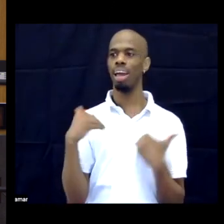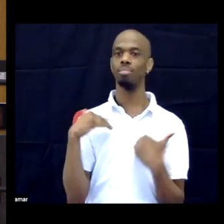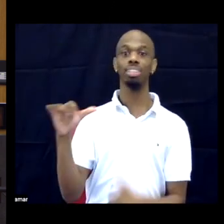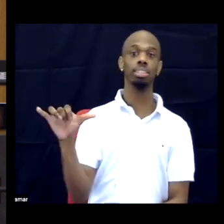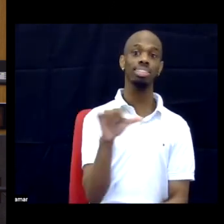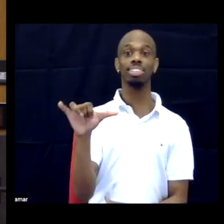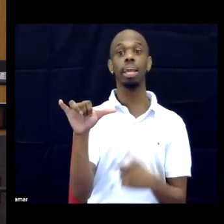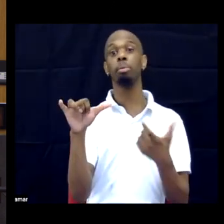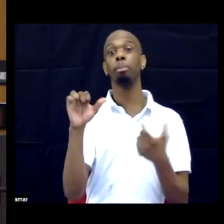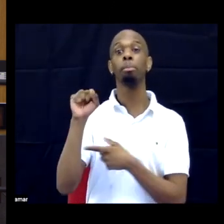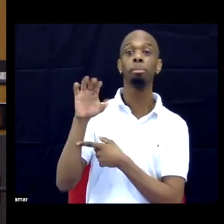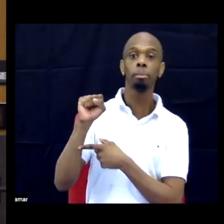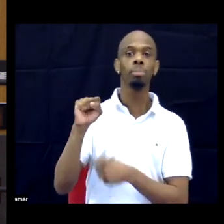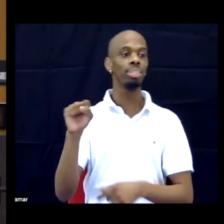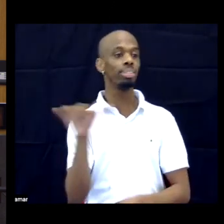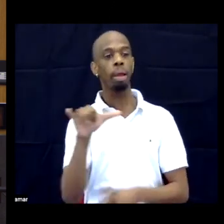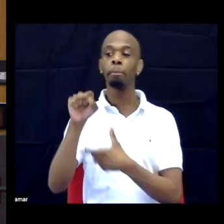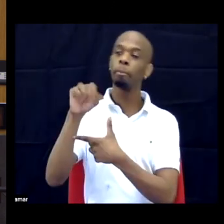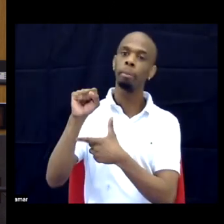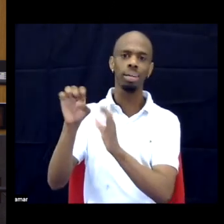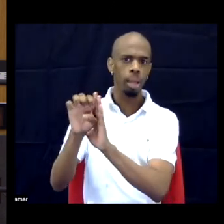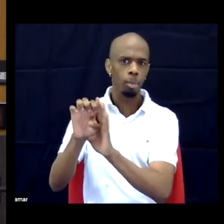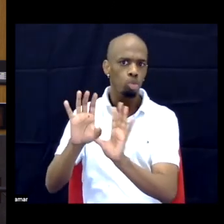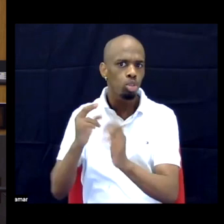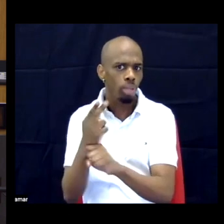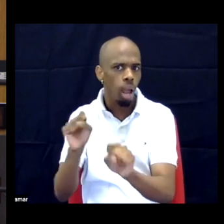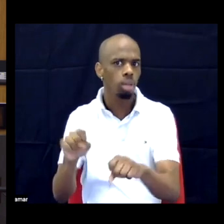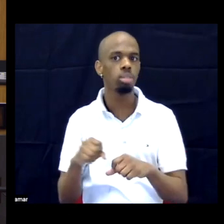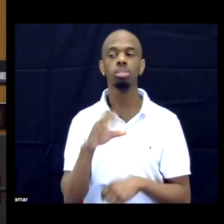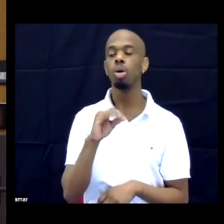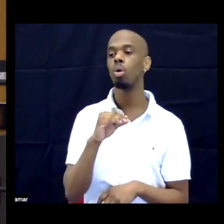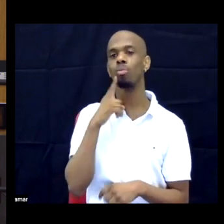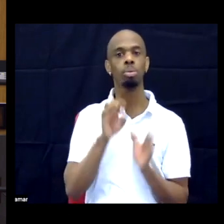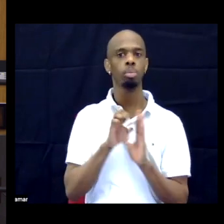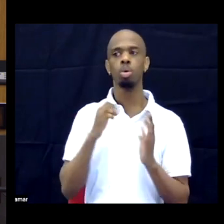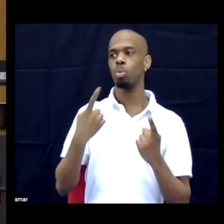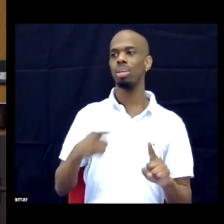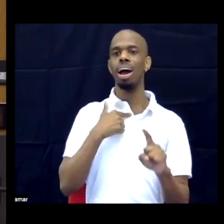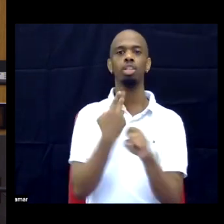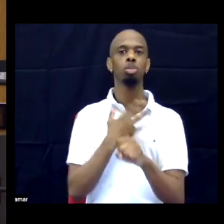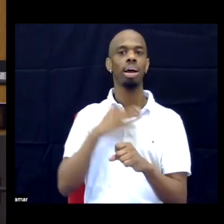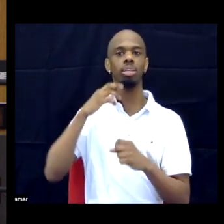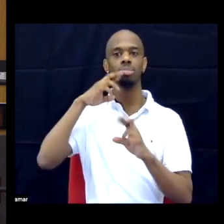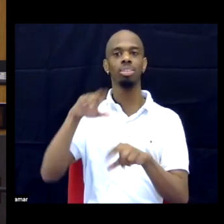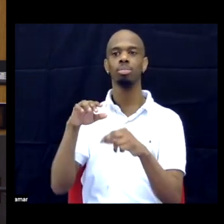You know, when I talked about, for example, my reaction to any kind of engagement with